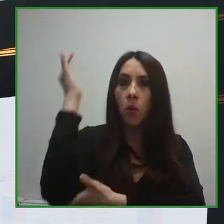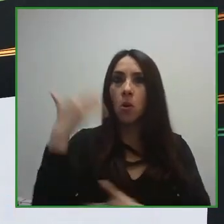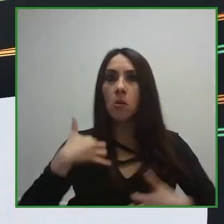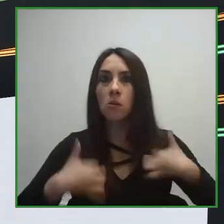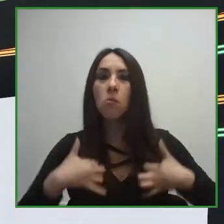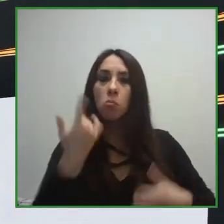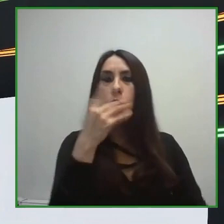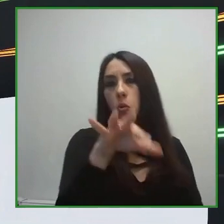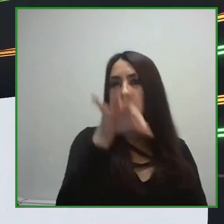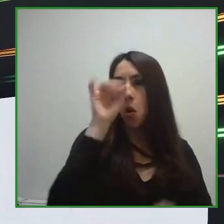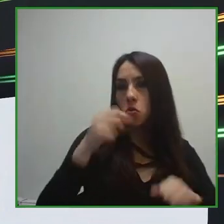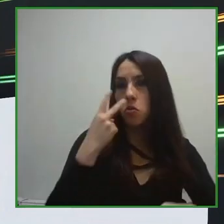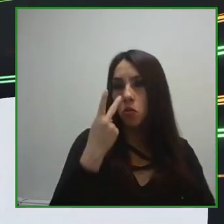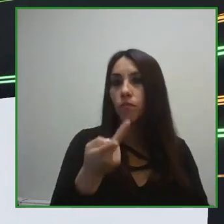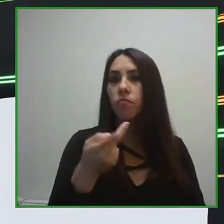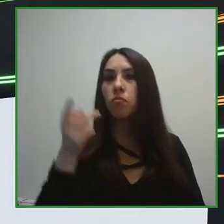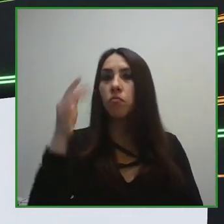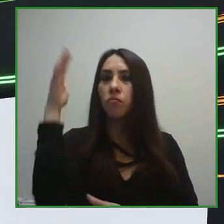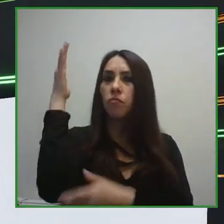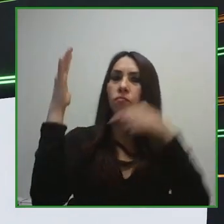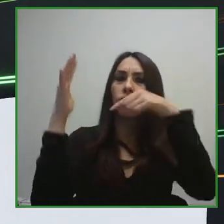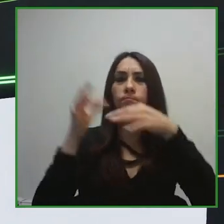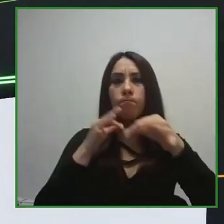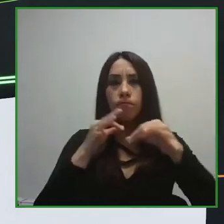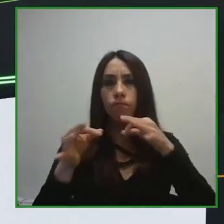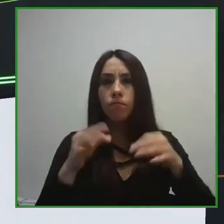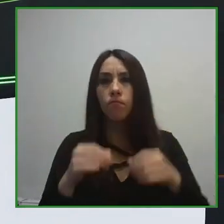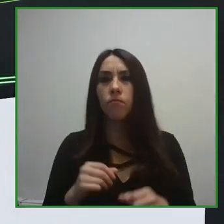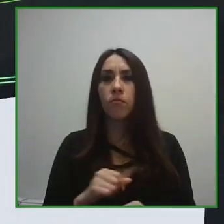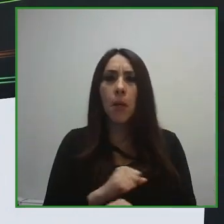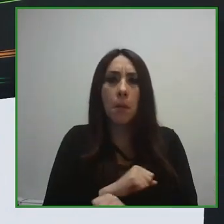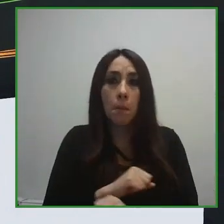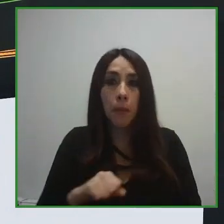do not worry about that because you will be able to see them at the end of the day.